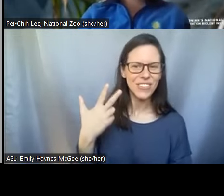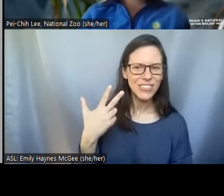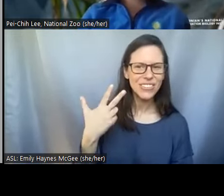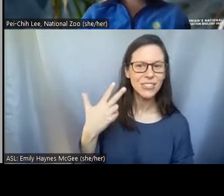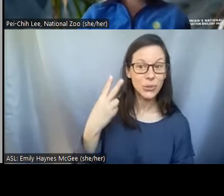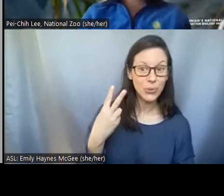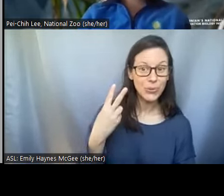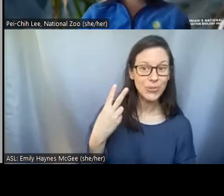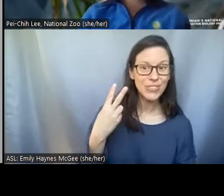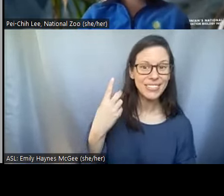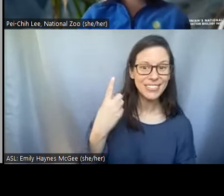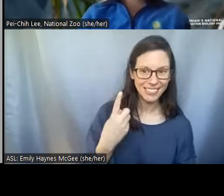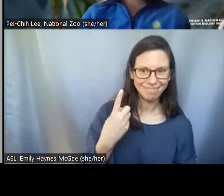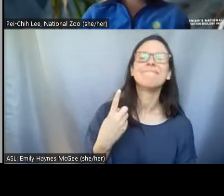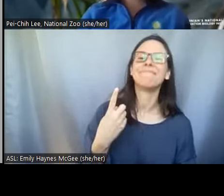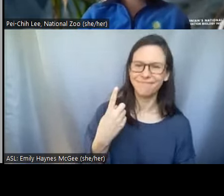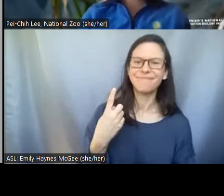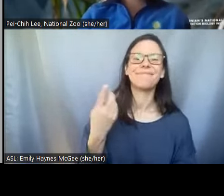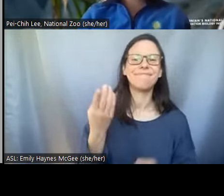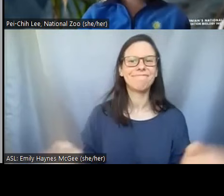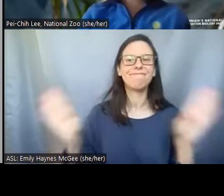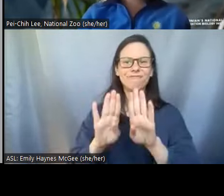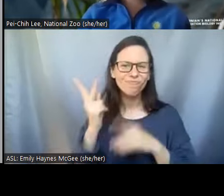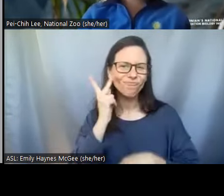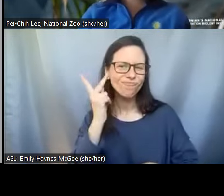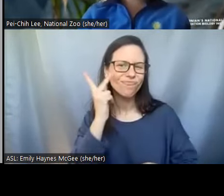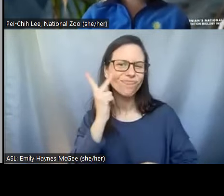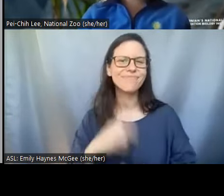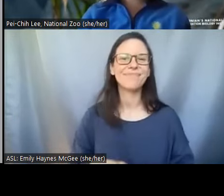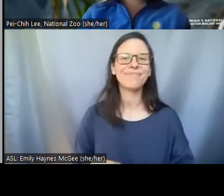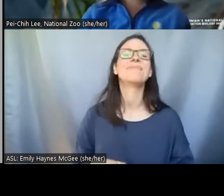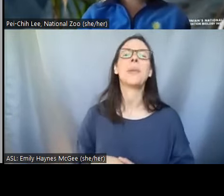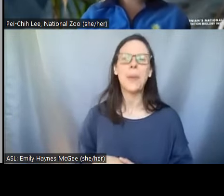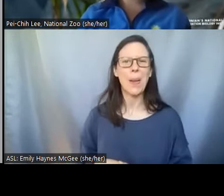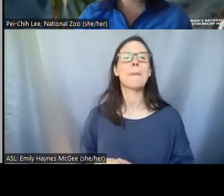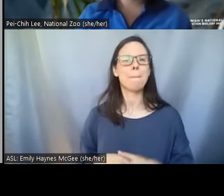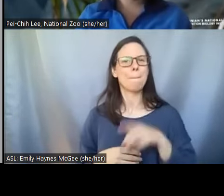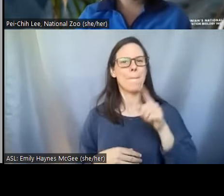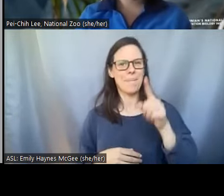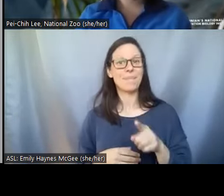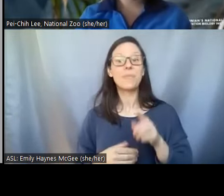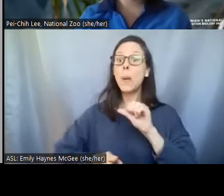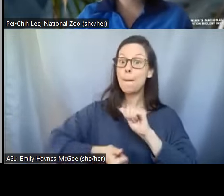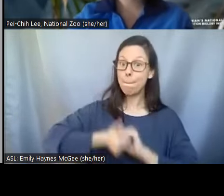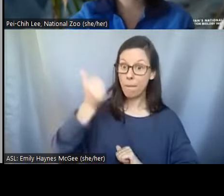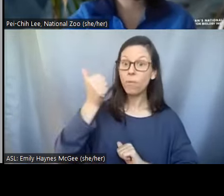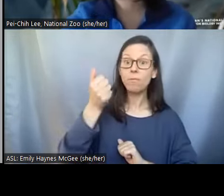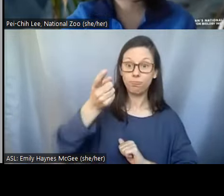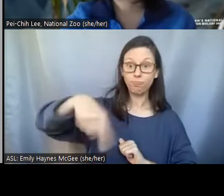two, and one. Let's see what folks thought all right. So the majority thought frozen followed